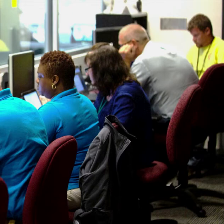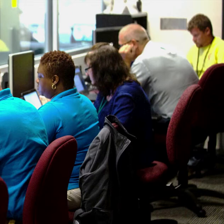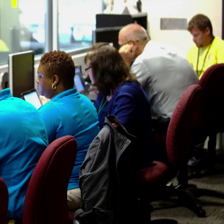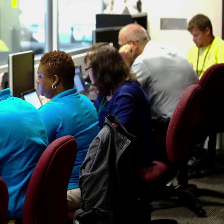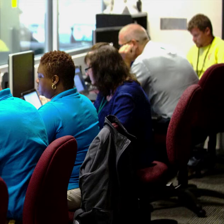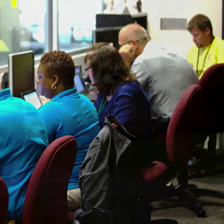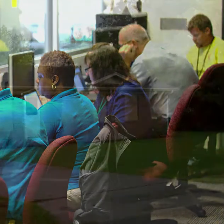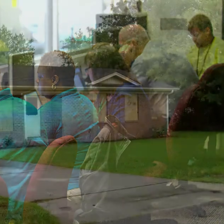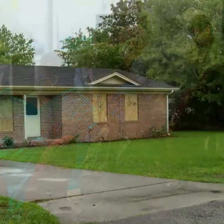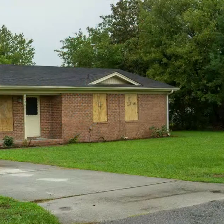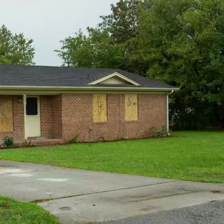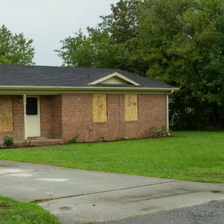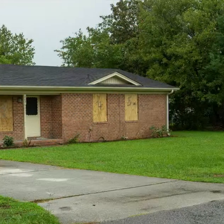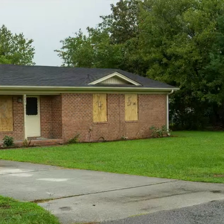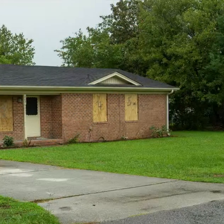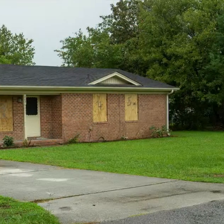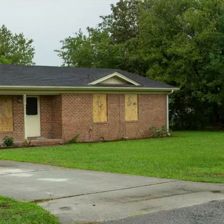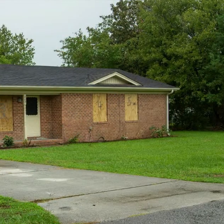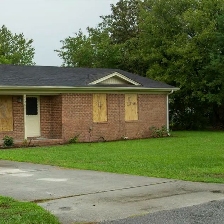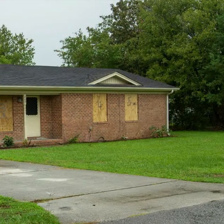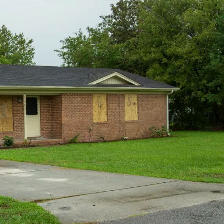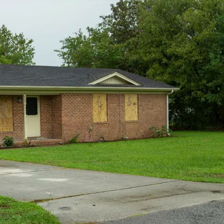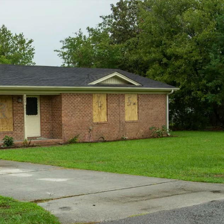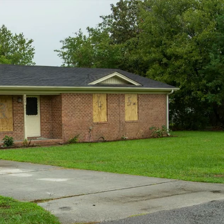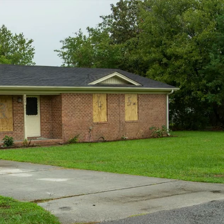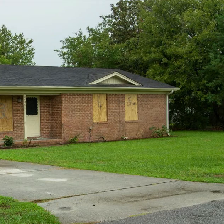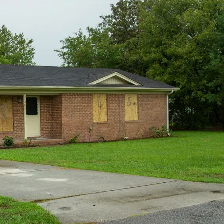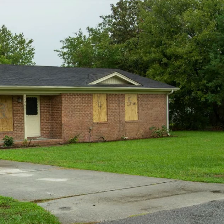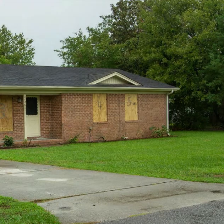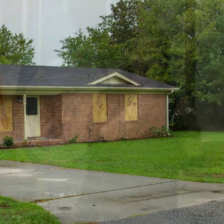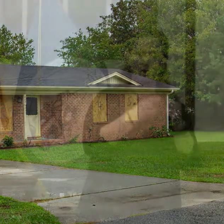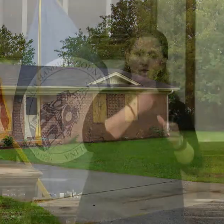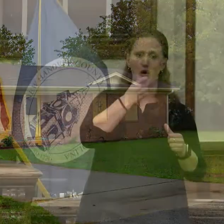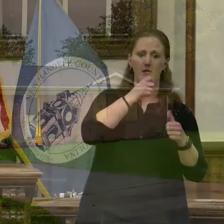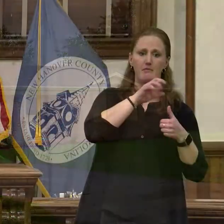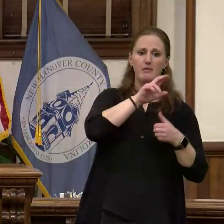every day who are still recovering from Hurricane Florence. We still have